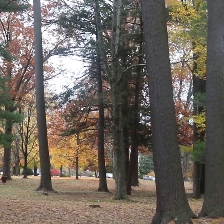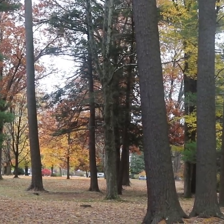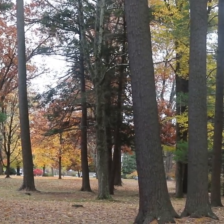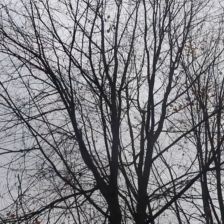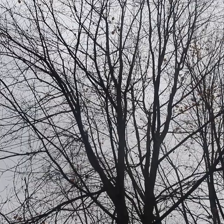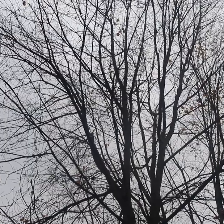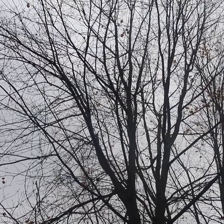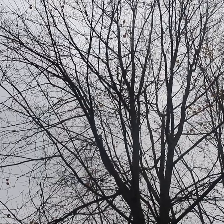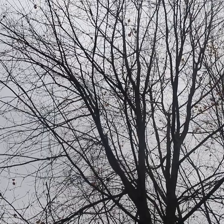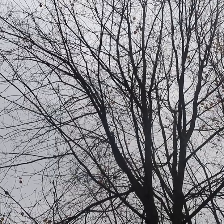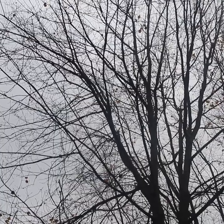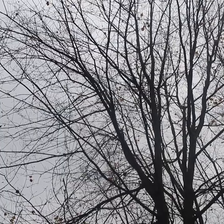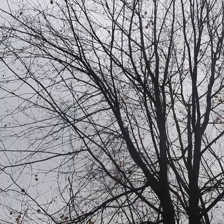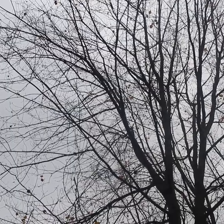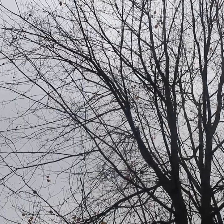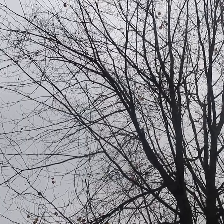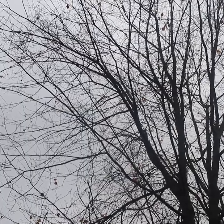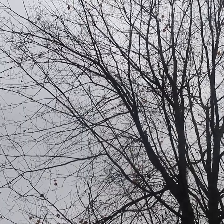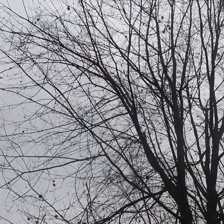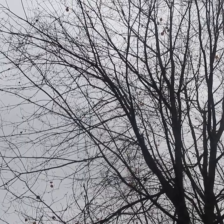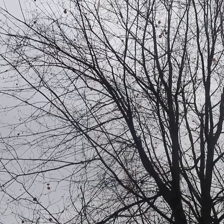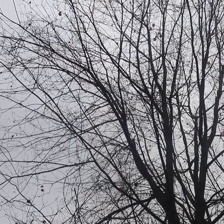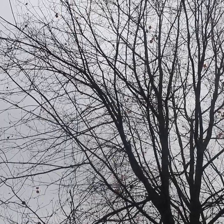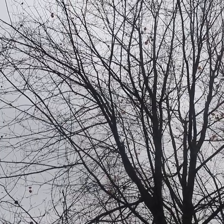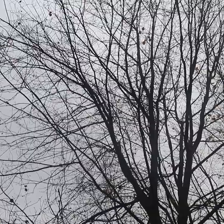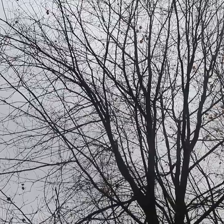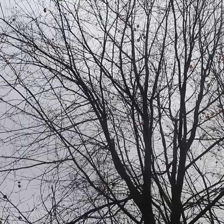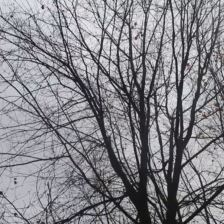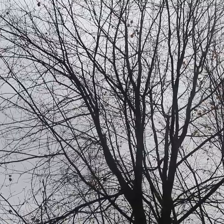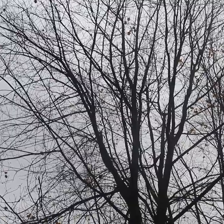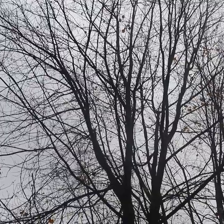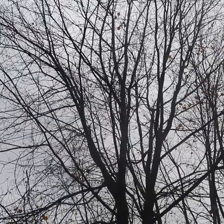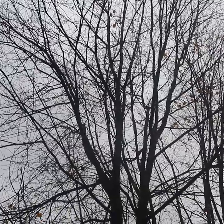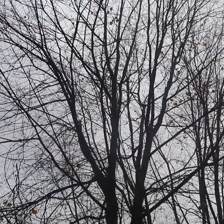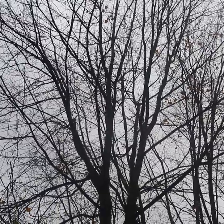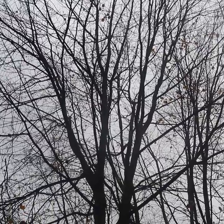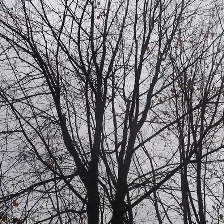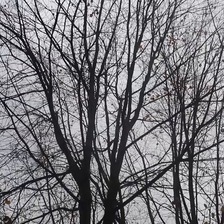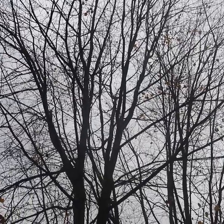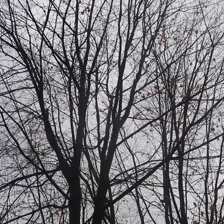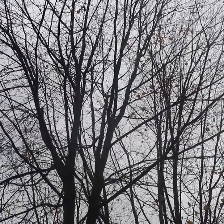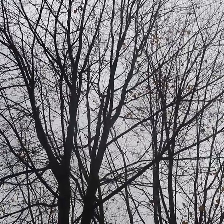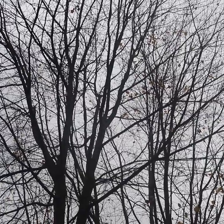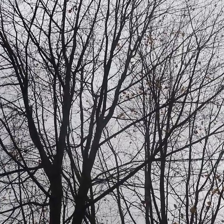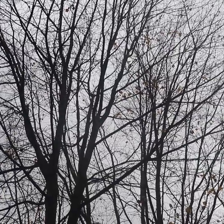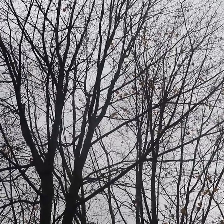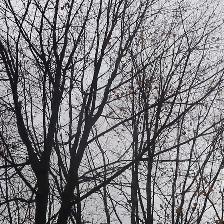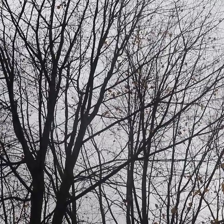And one way that people use to try to deal with fear is to make fun of it.